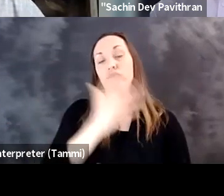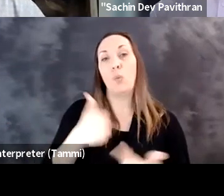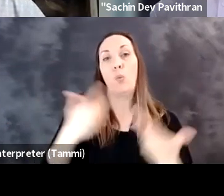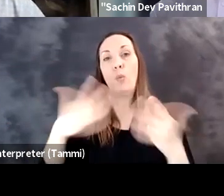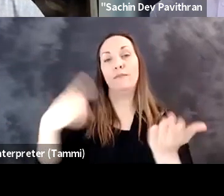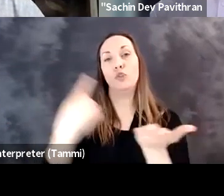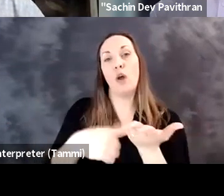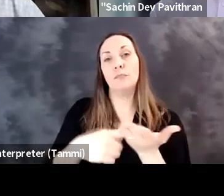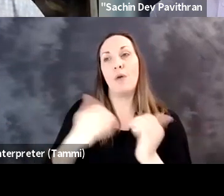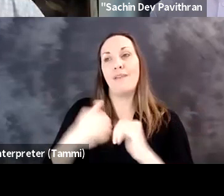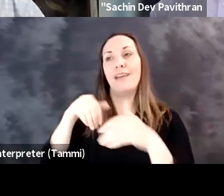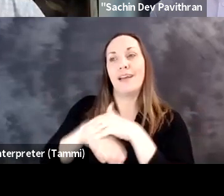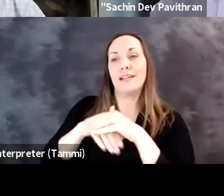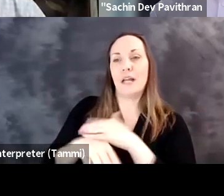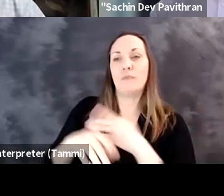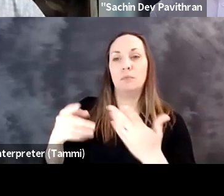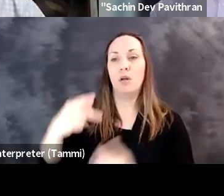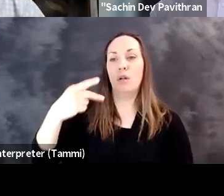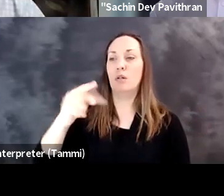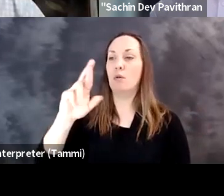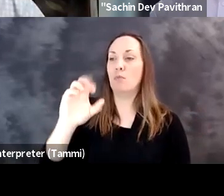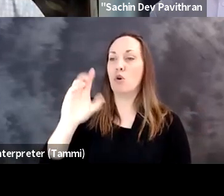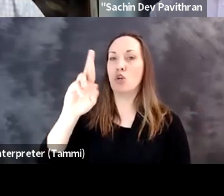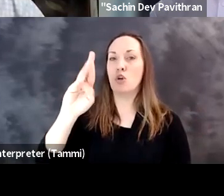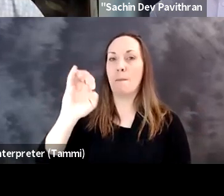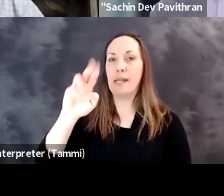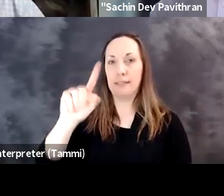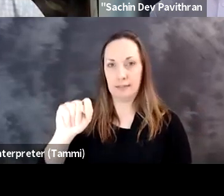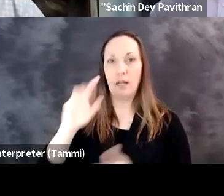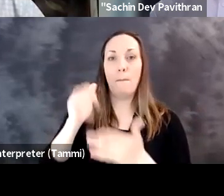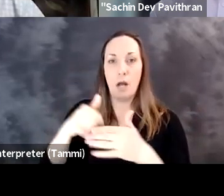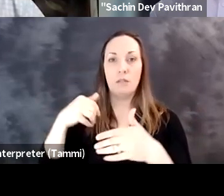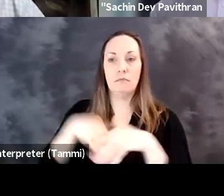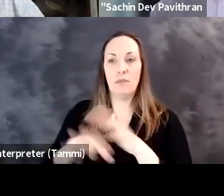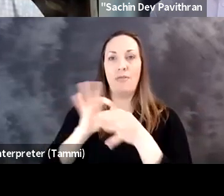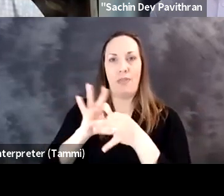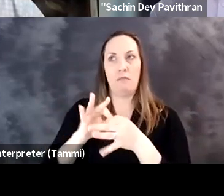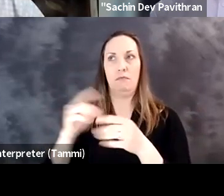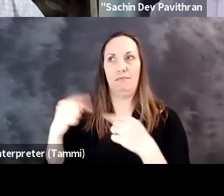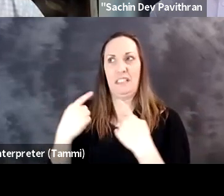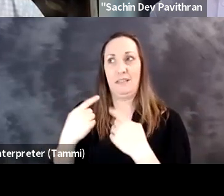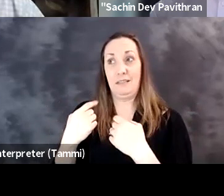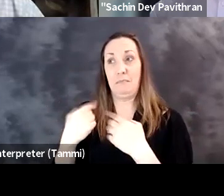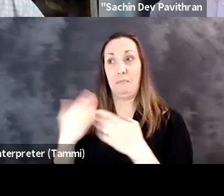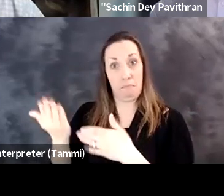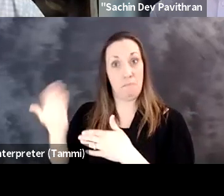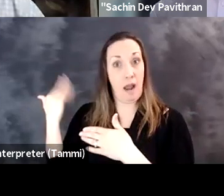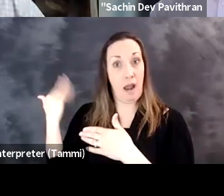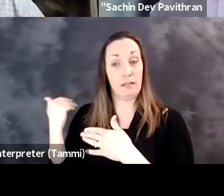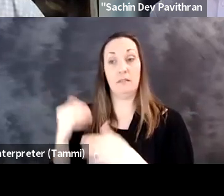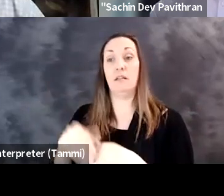actually the speed of change is so great now. We've talked about having accessible procurement, but you enter into